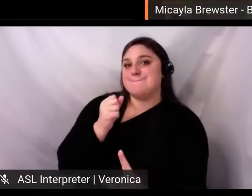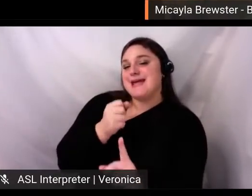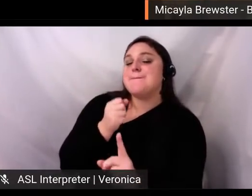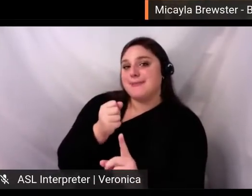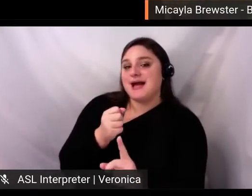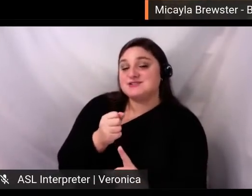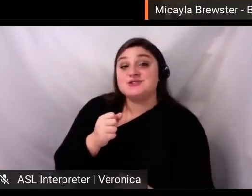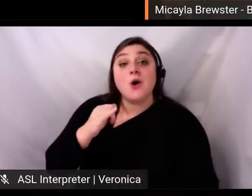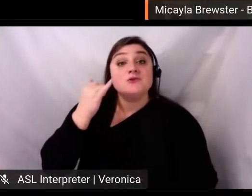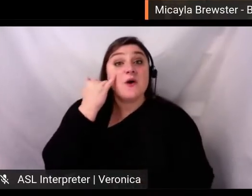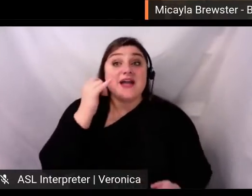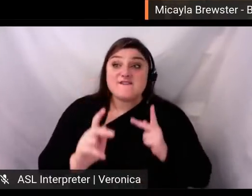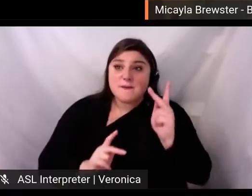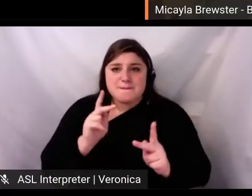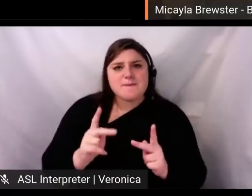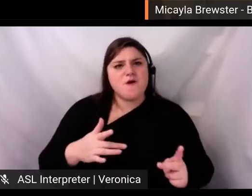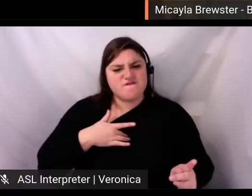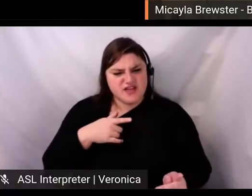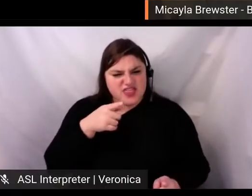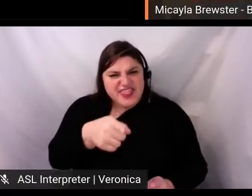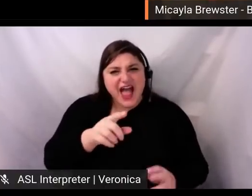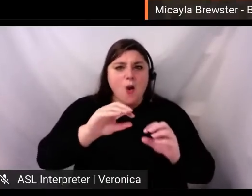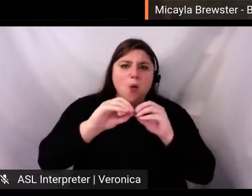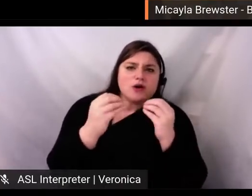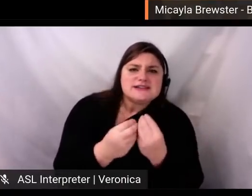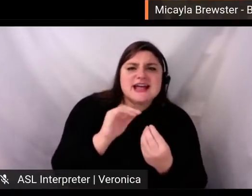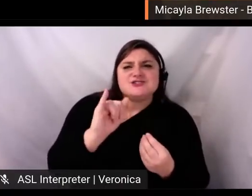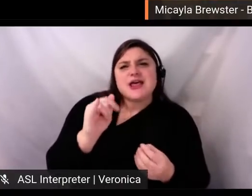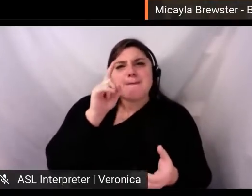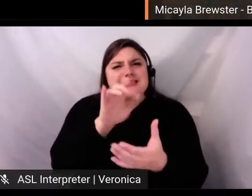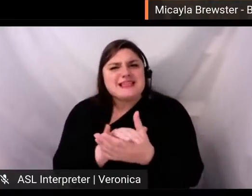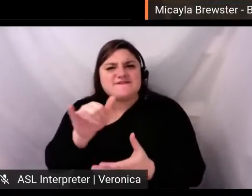going to want to share about it! It's all about you taking a step back